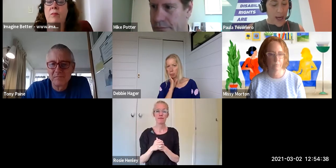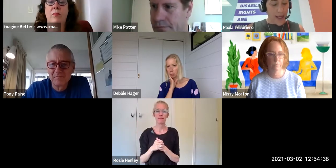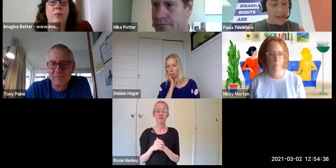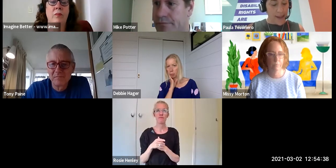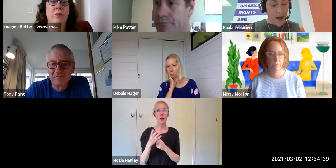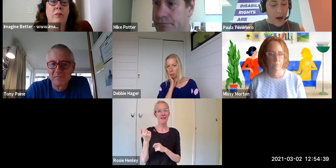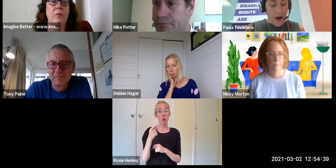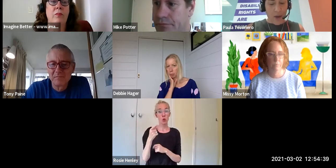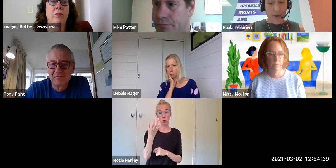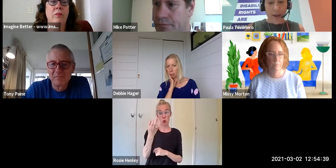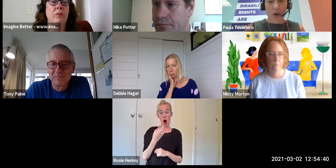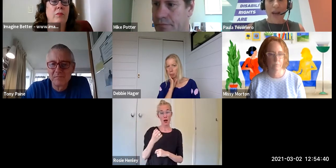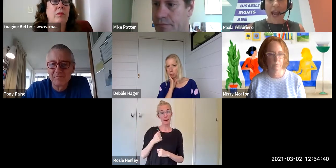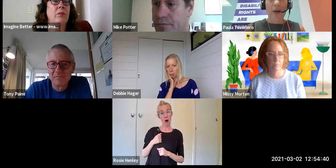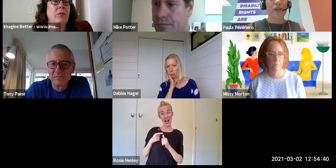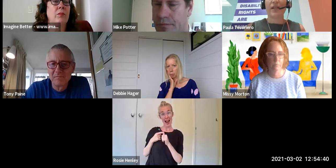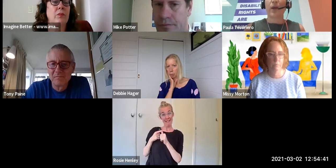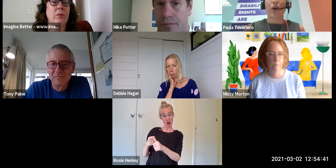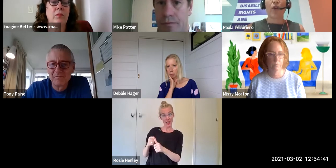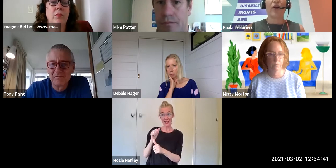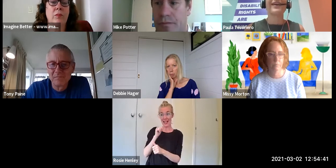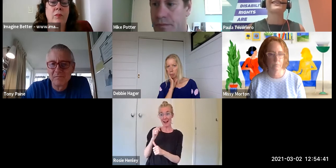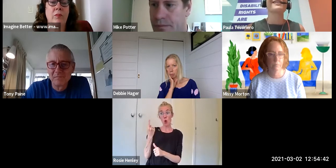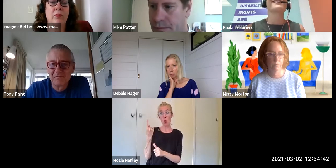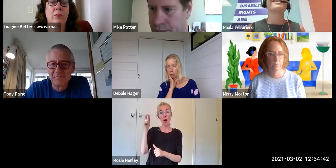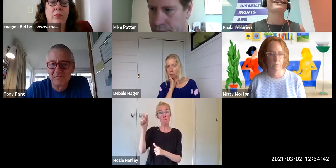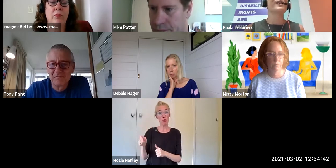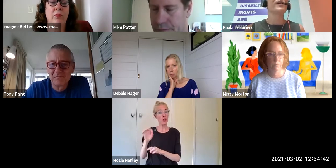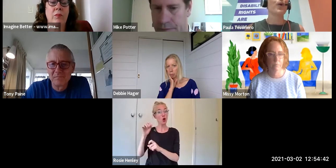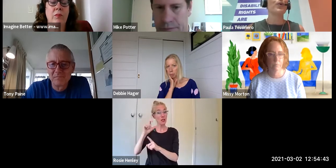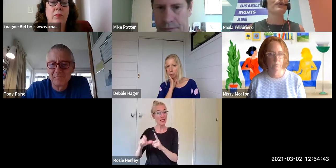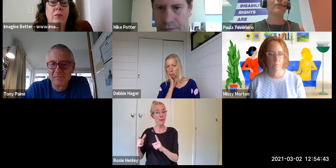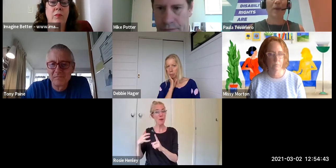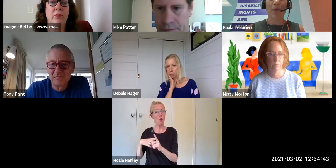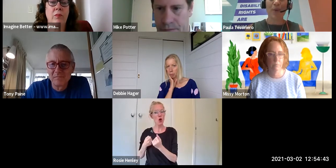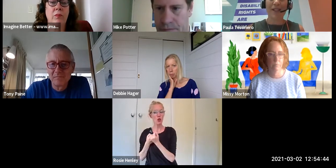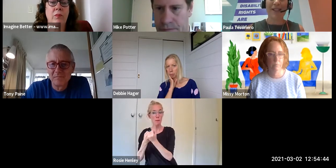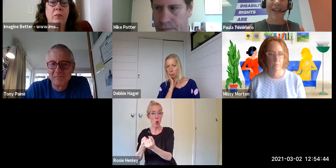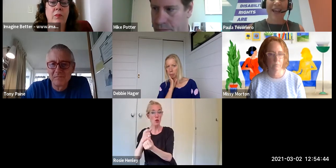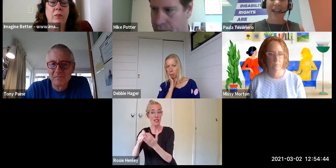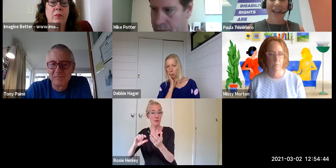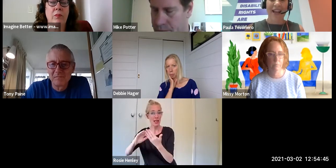asked I think language as we know it is so important.